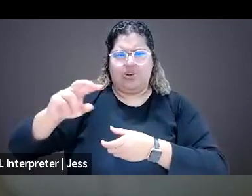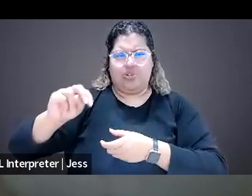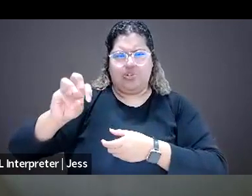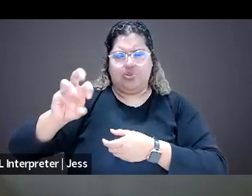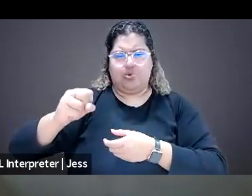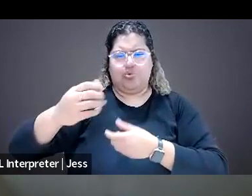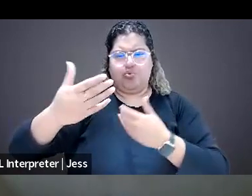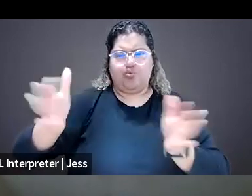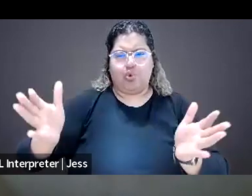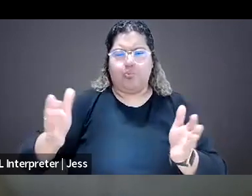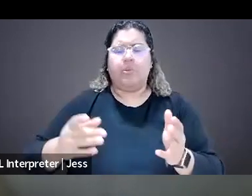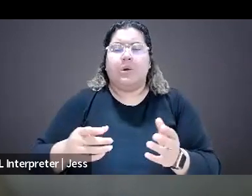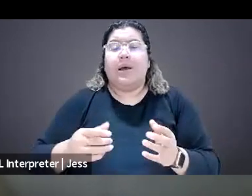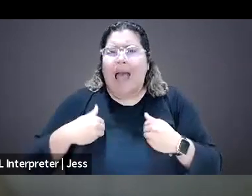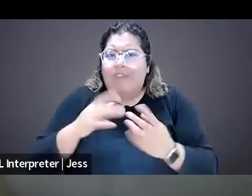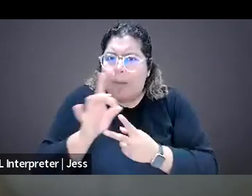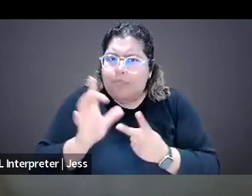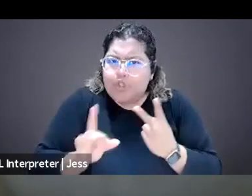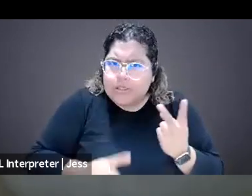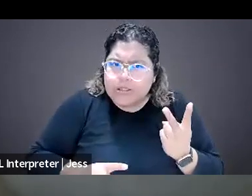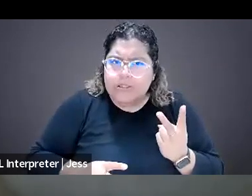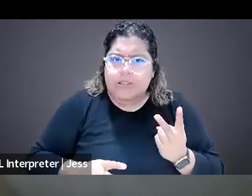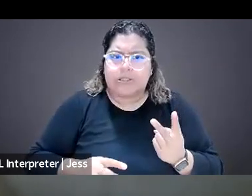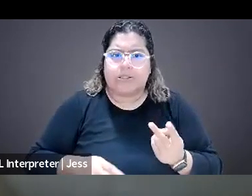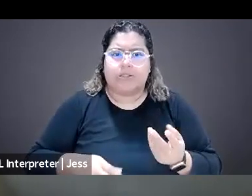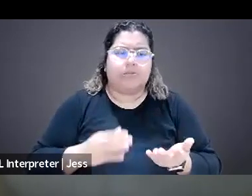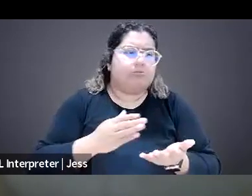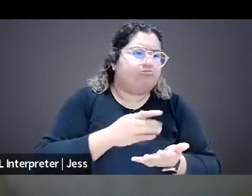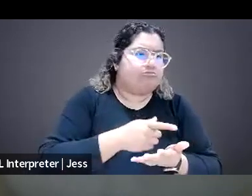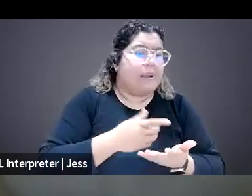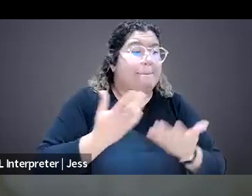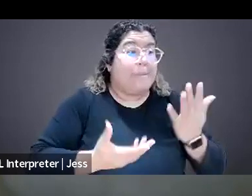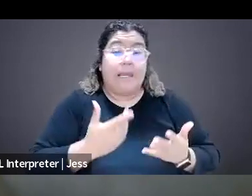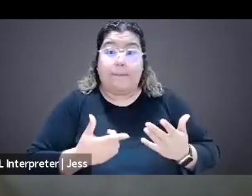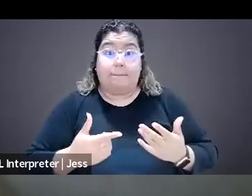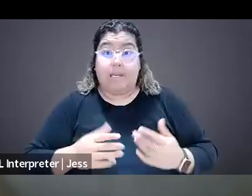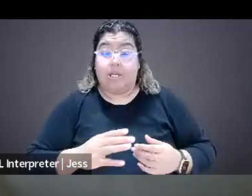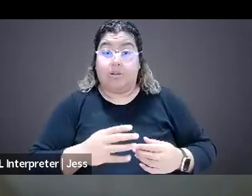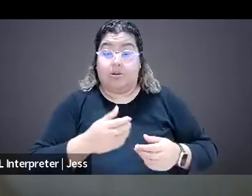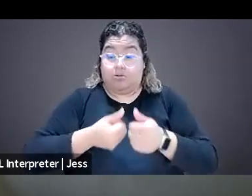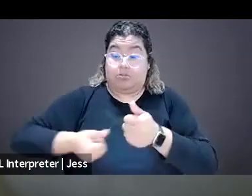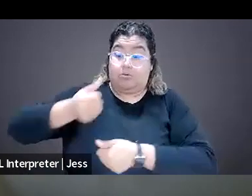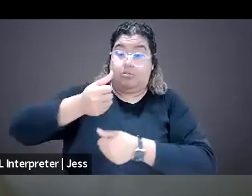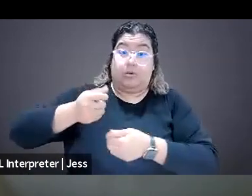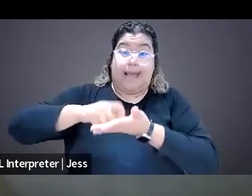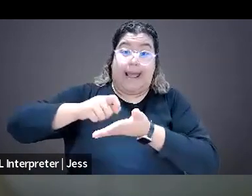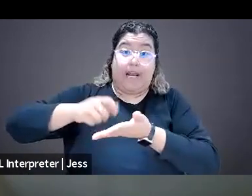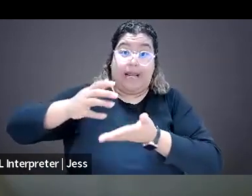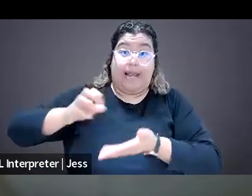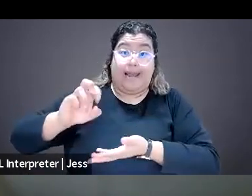for people to choose from because sometimes you will not feel comfortable going to your direct editor or manager. So it should be,